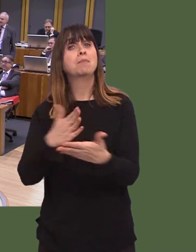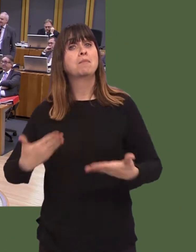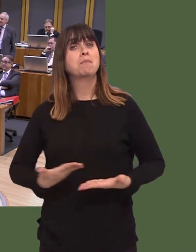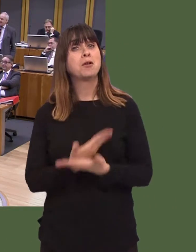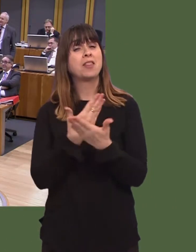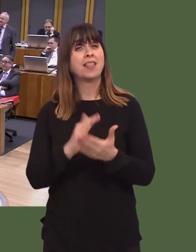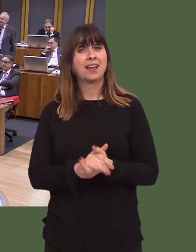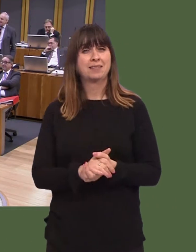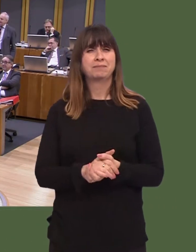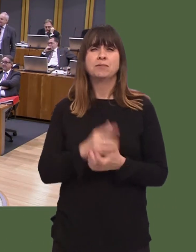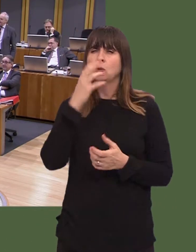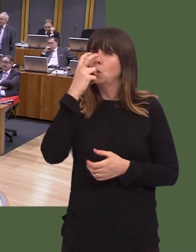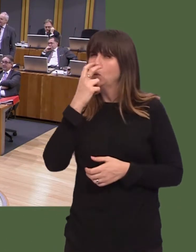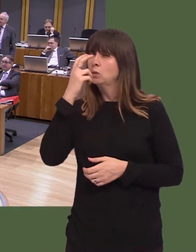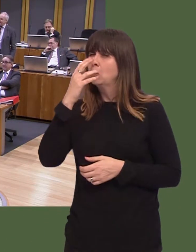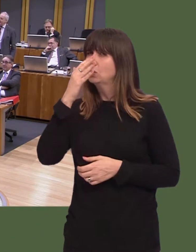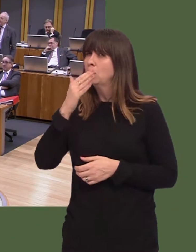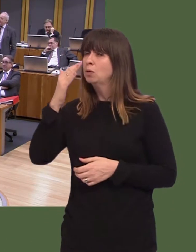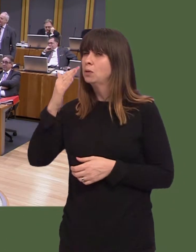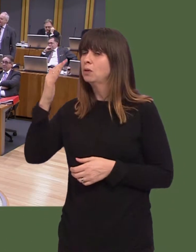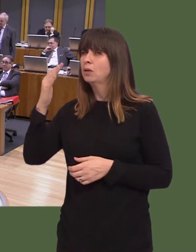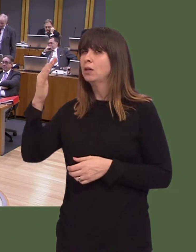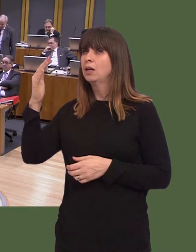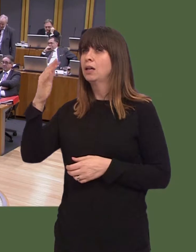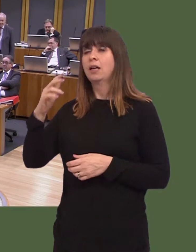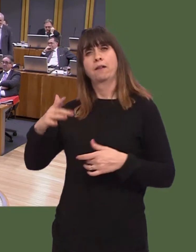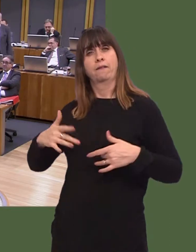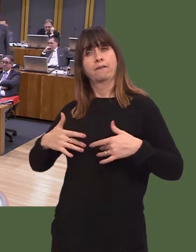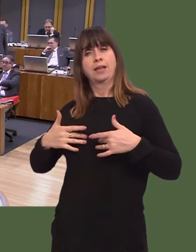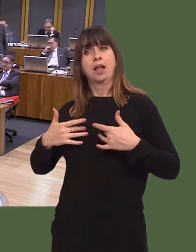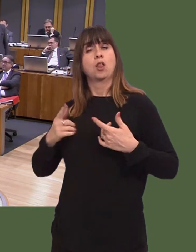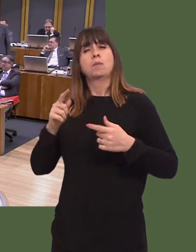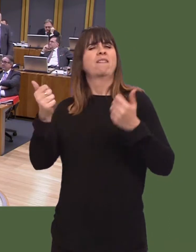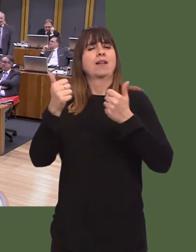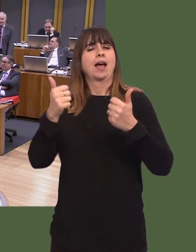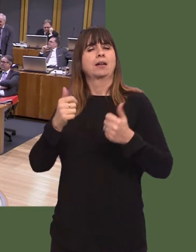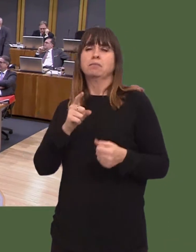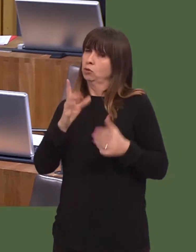as you get older, thereís nothing to fear as long as you remain in rude health like me.